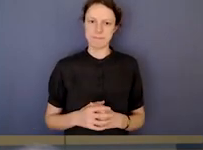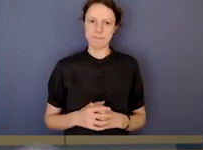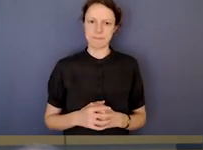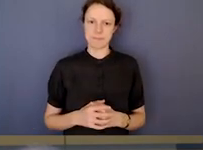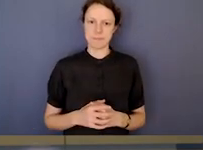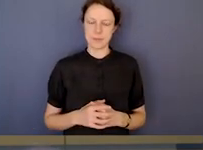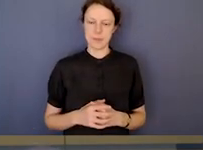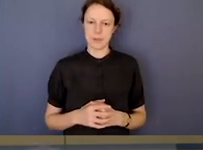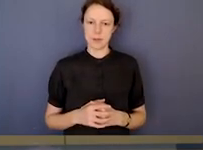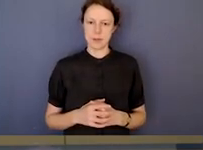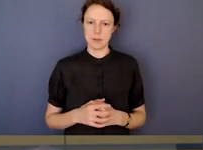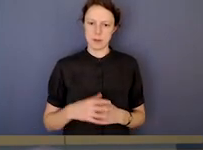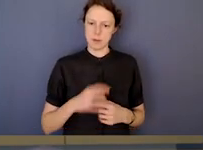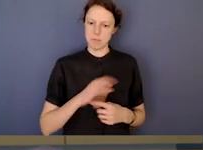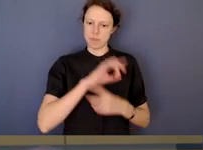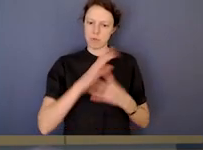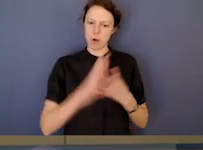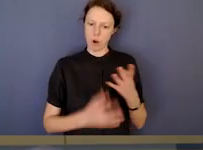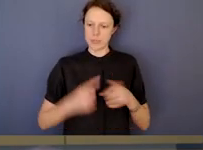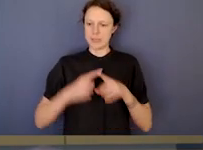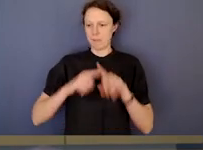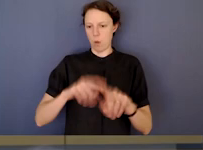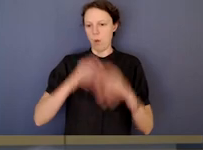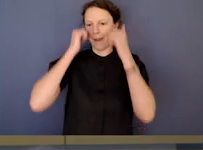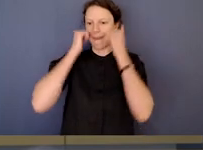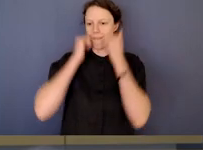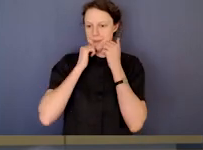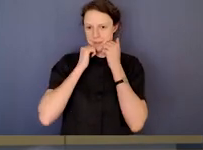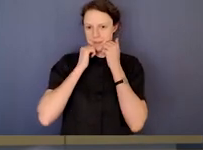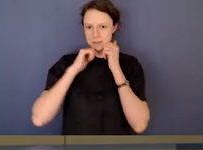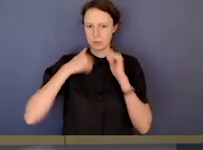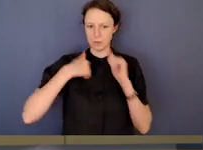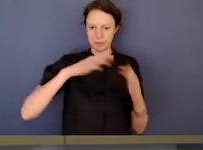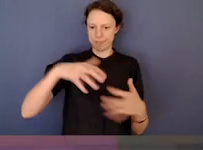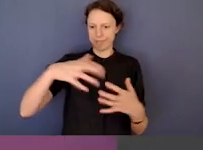So perhaps they're very much based on the evidence that we gather.